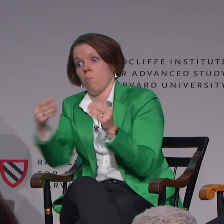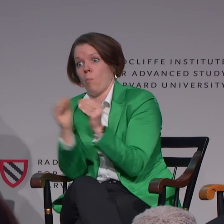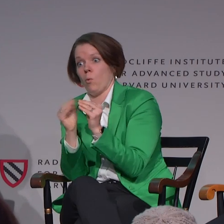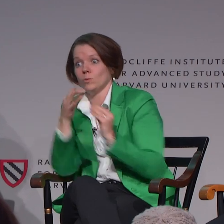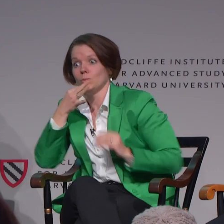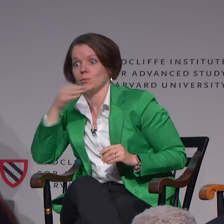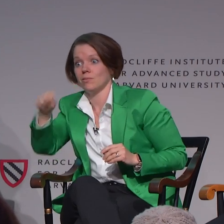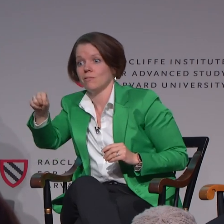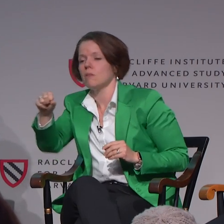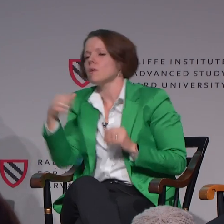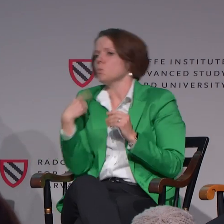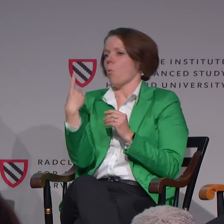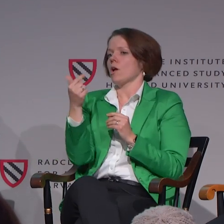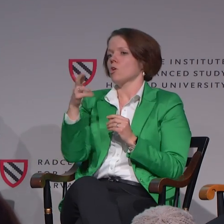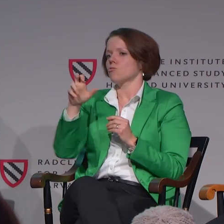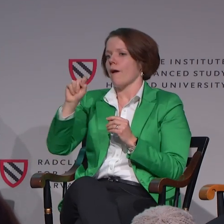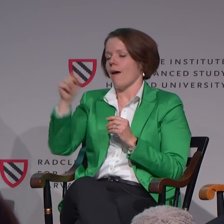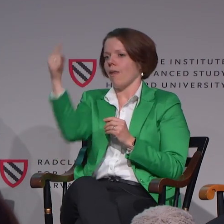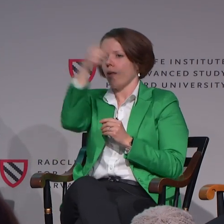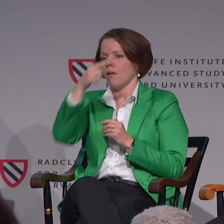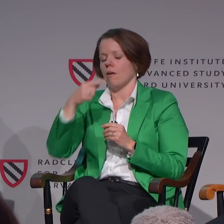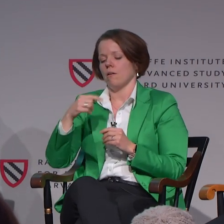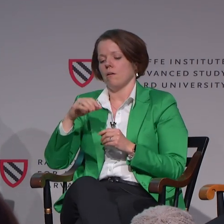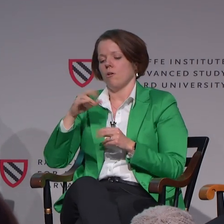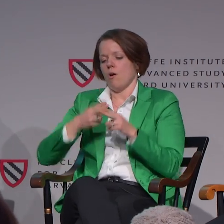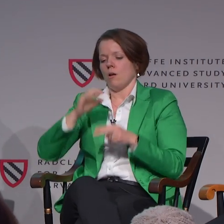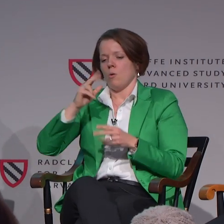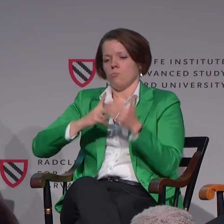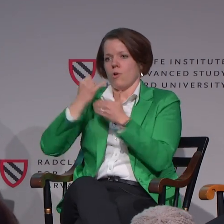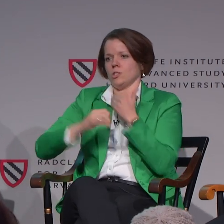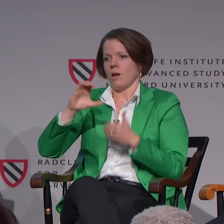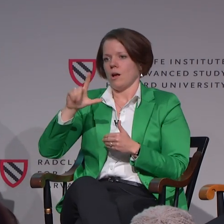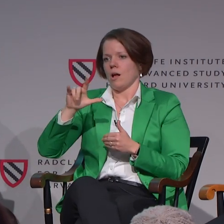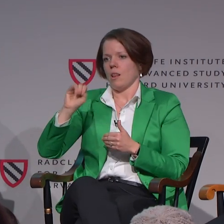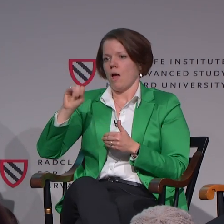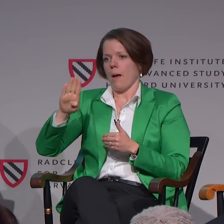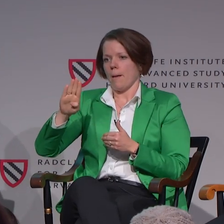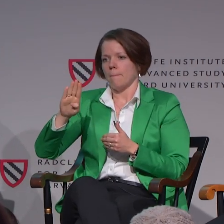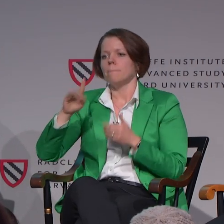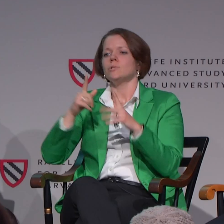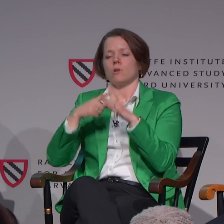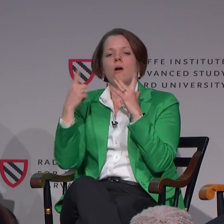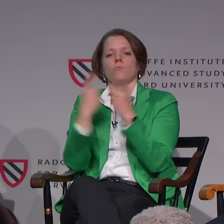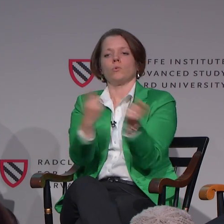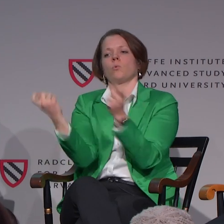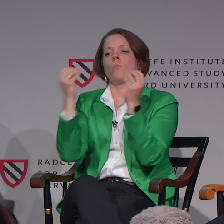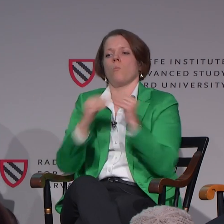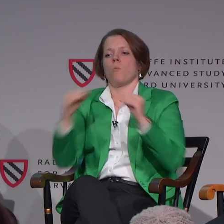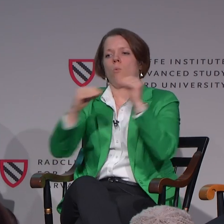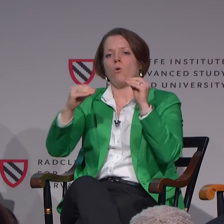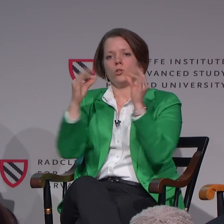We hope that's something that will take on. There is a grant, a Project Klein, actually.